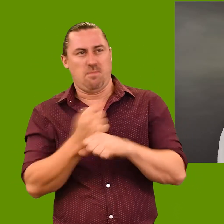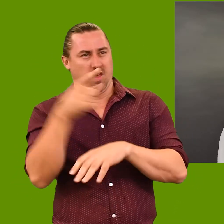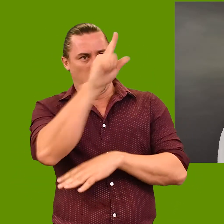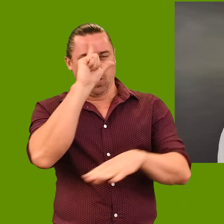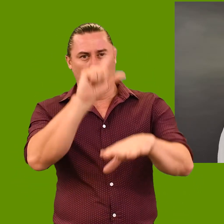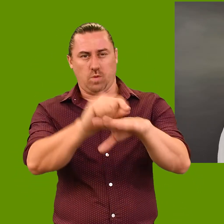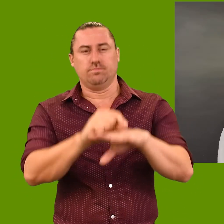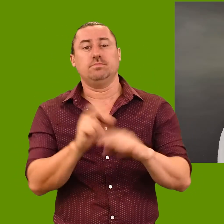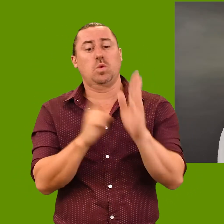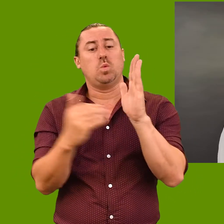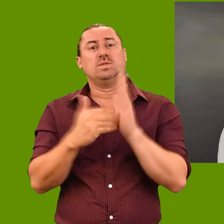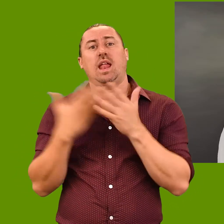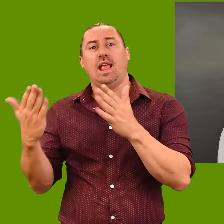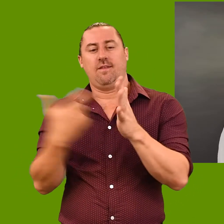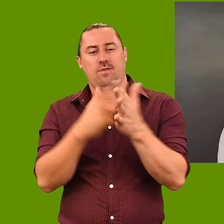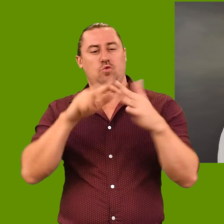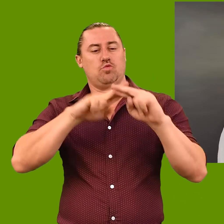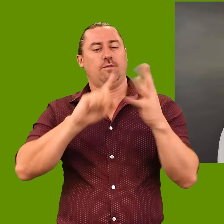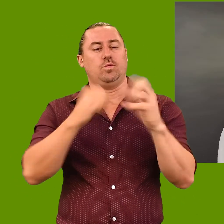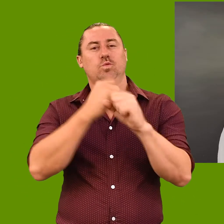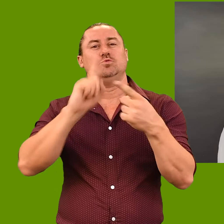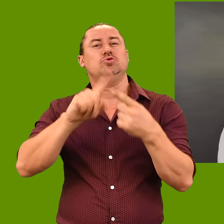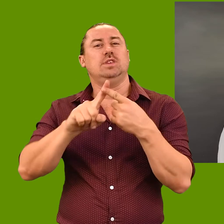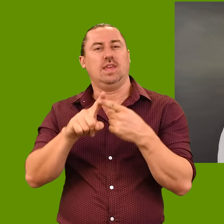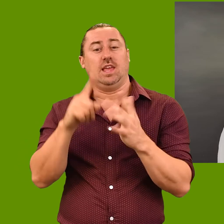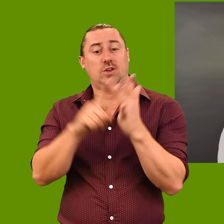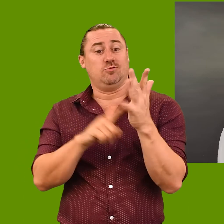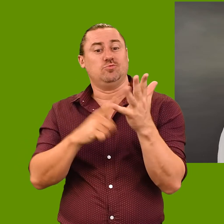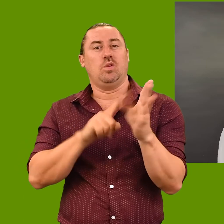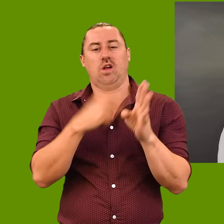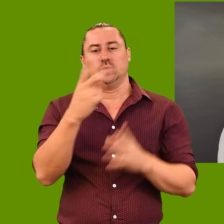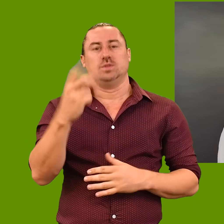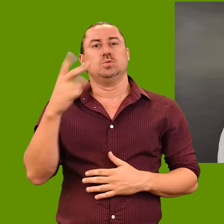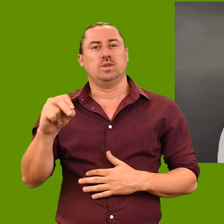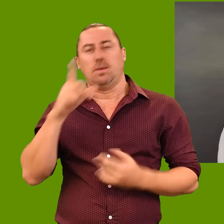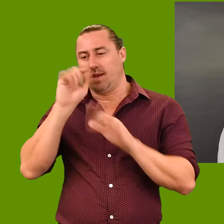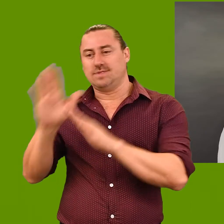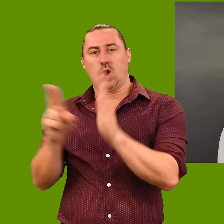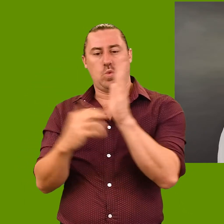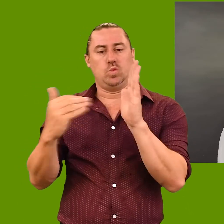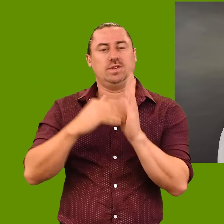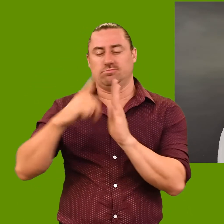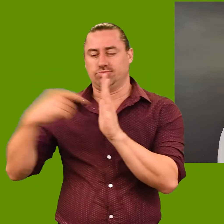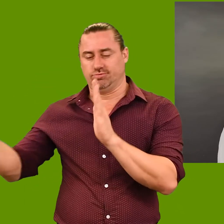In my view, it was he who humiliated them.’ The New Zealand government granted Boochani refugee status in July 2020, permitting him to live there indefinitely.